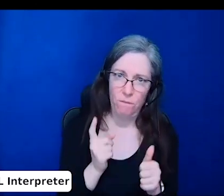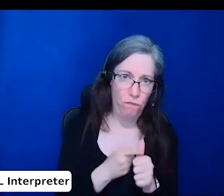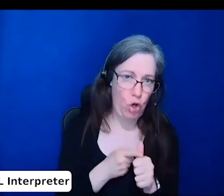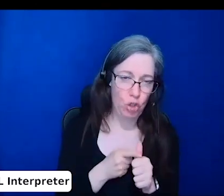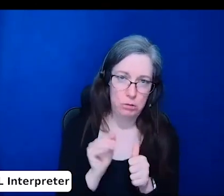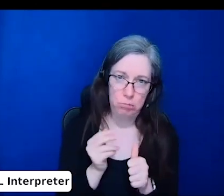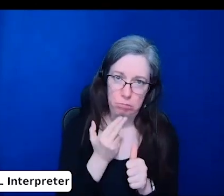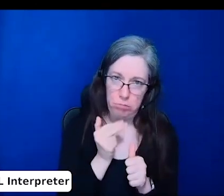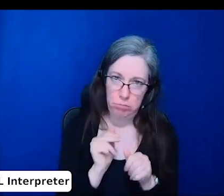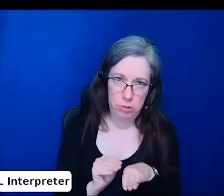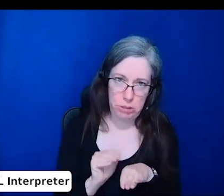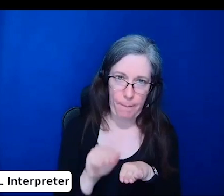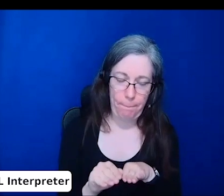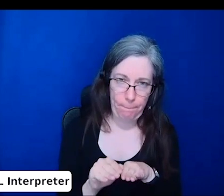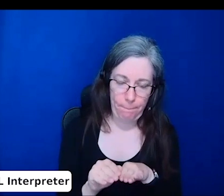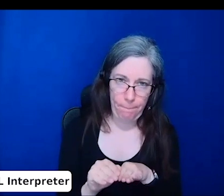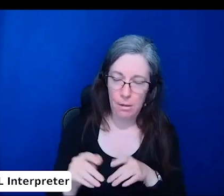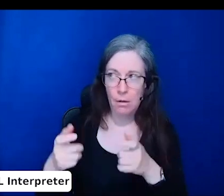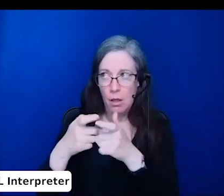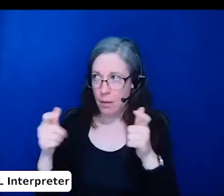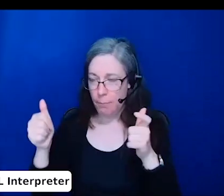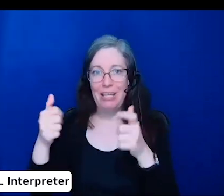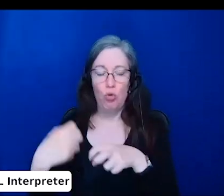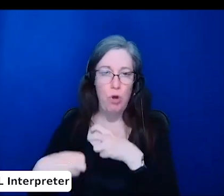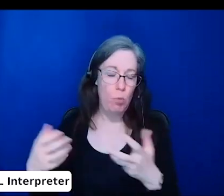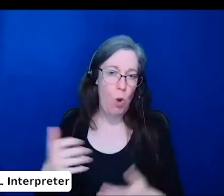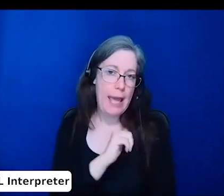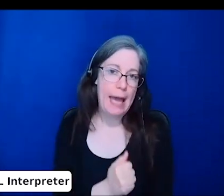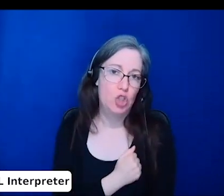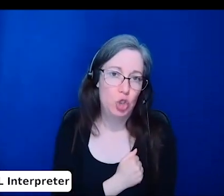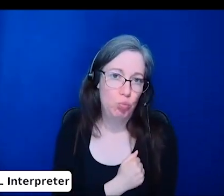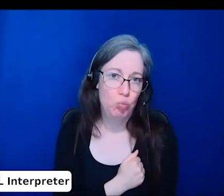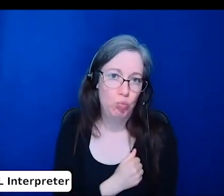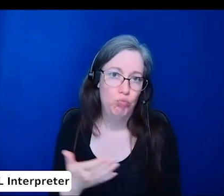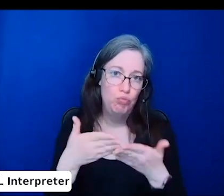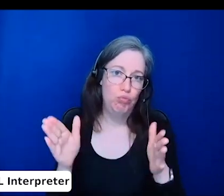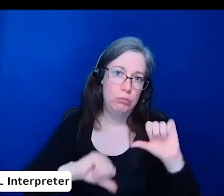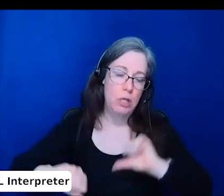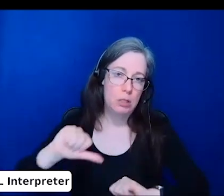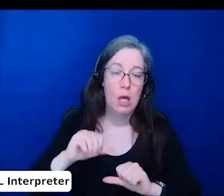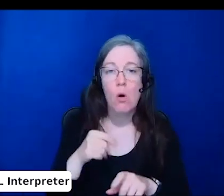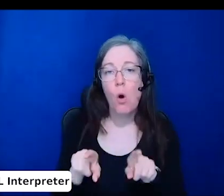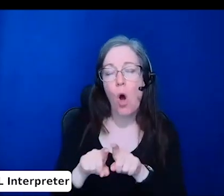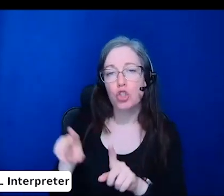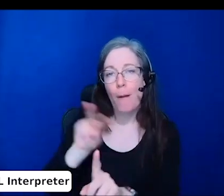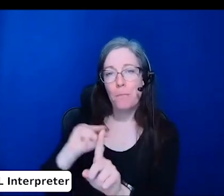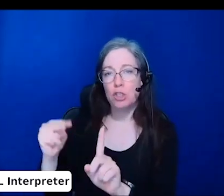in the sciences and perception from people with disabilities, addressing these misconceptions